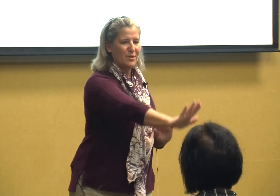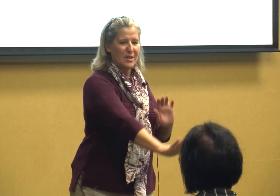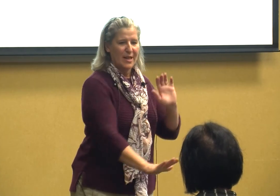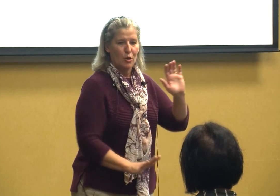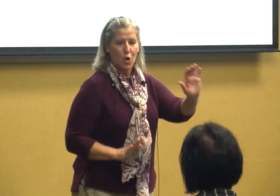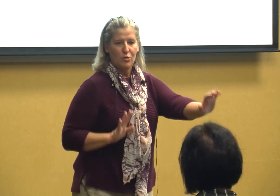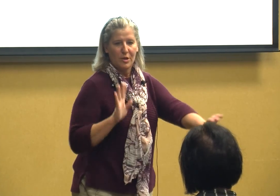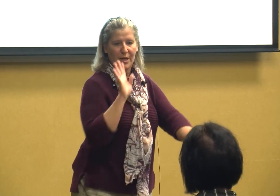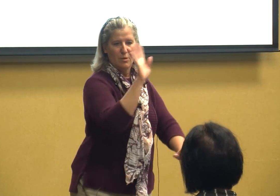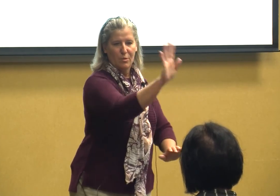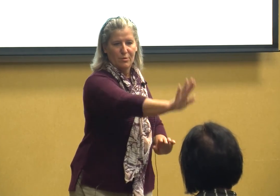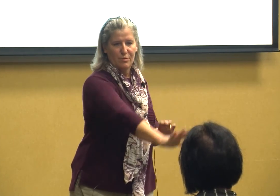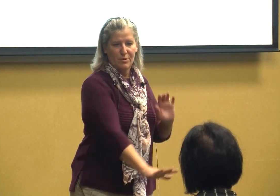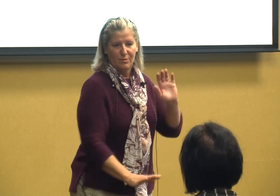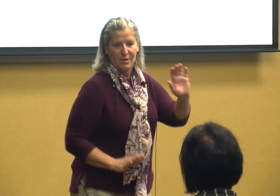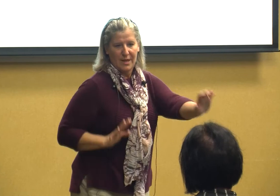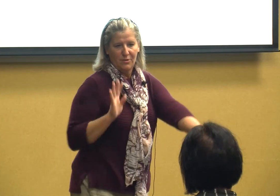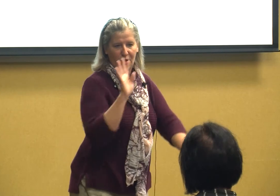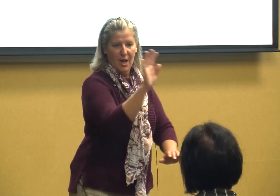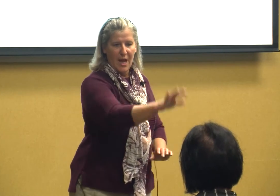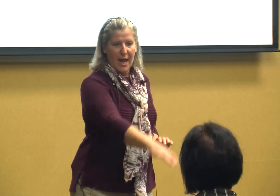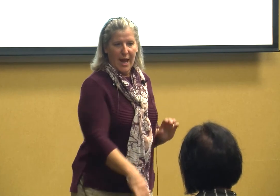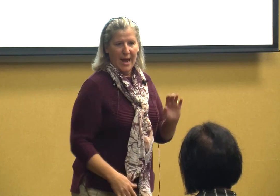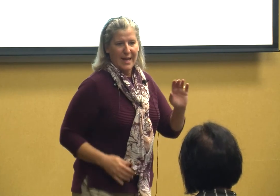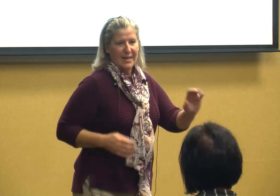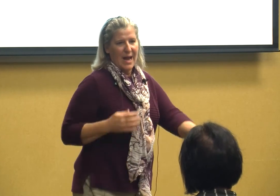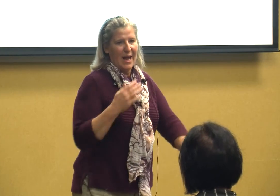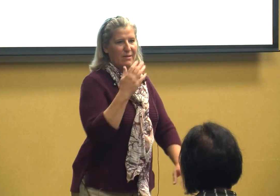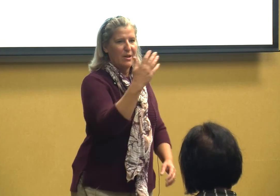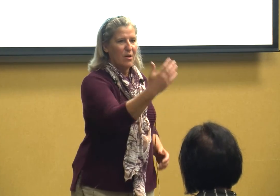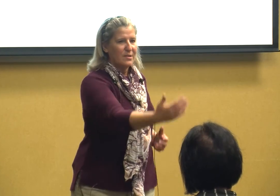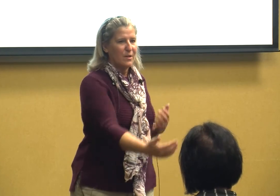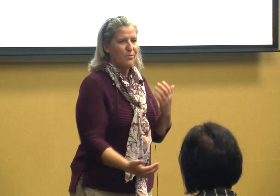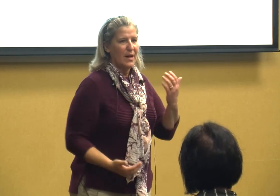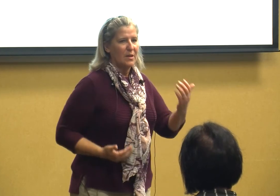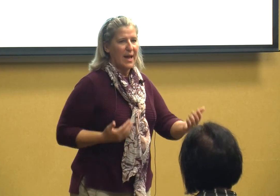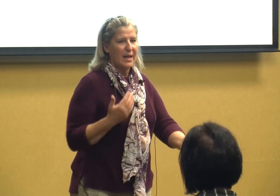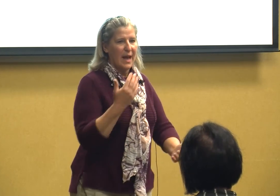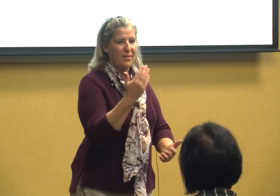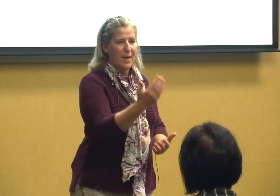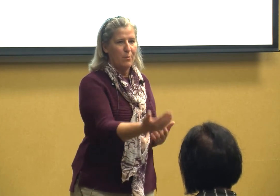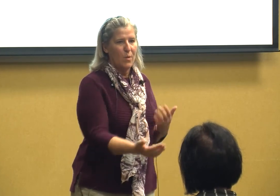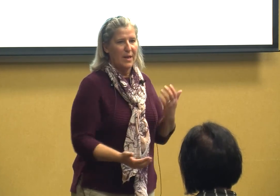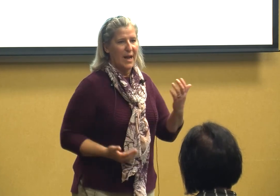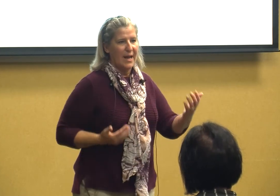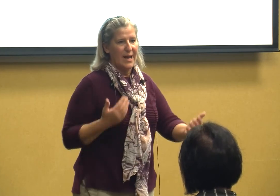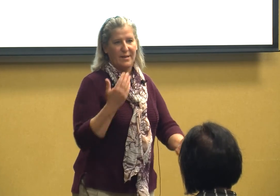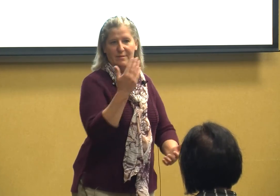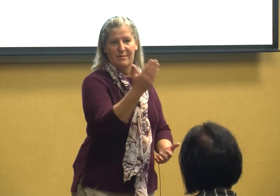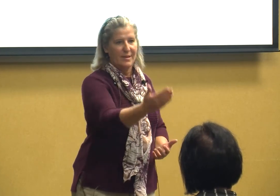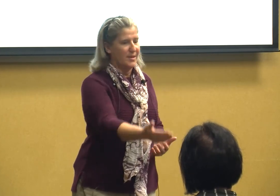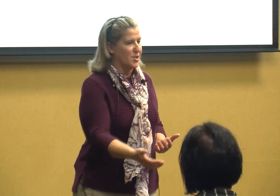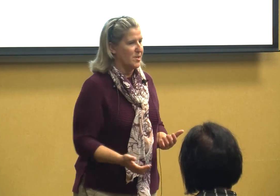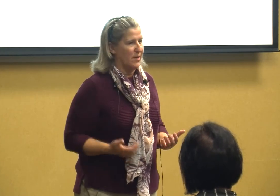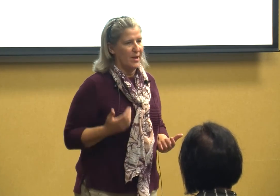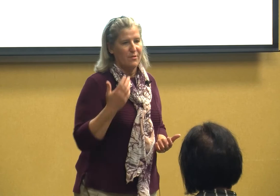to like learn in order to teach and I also felt like at that point I had just given everything